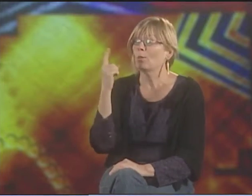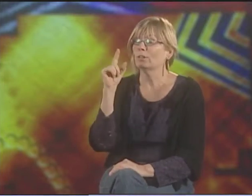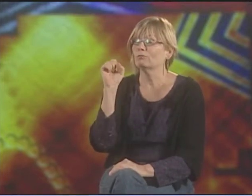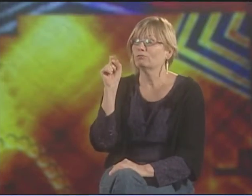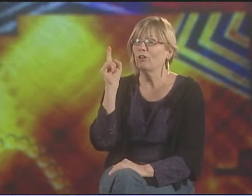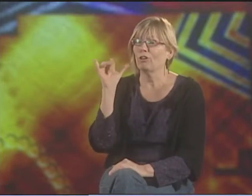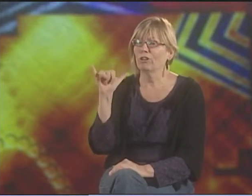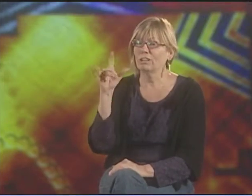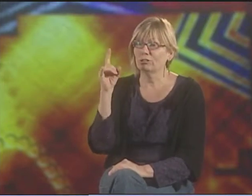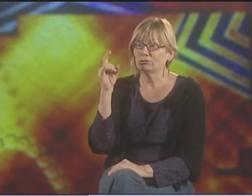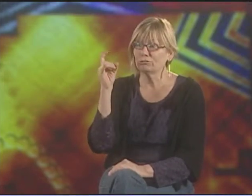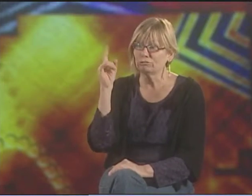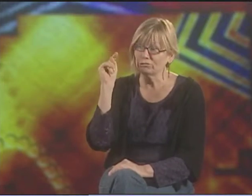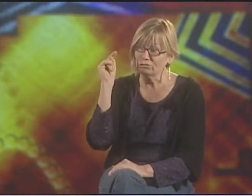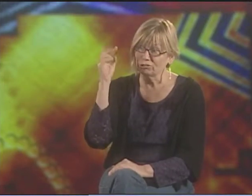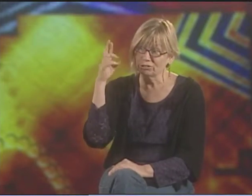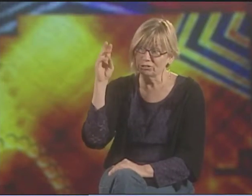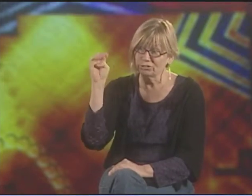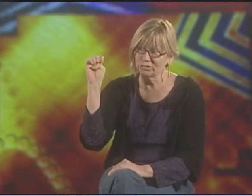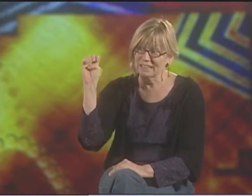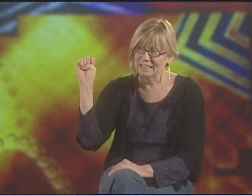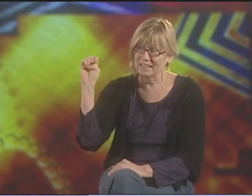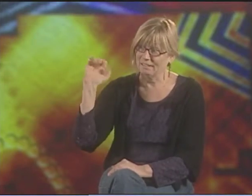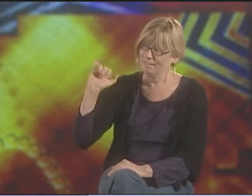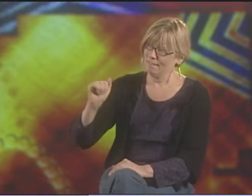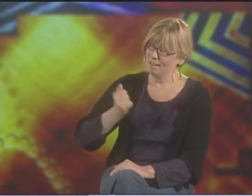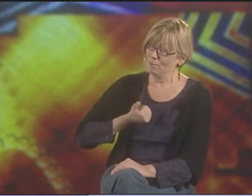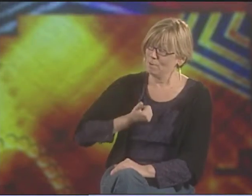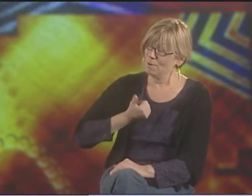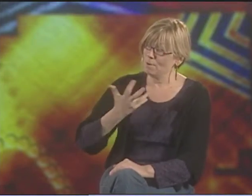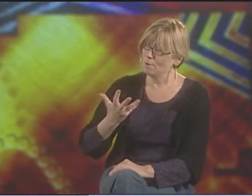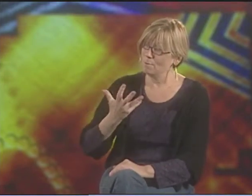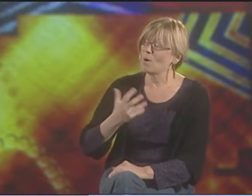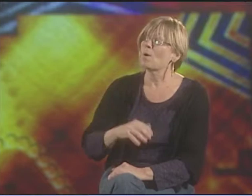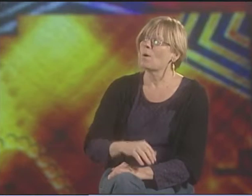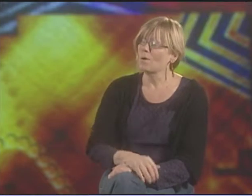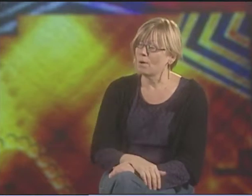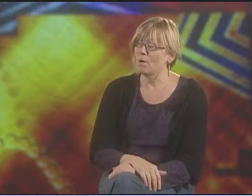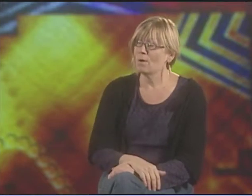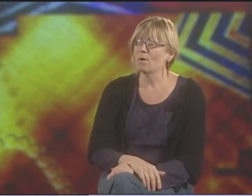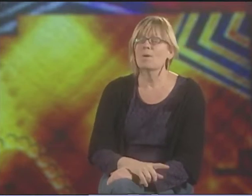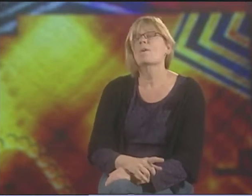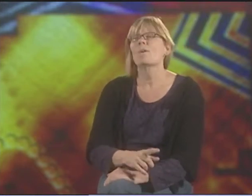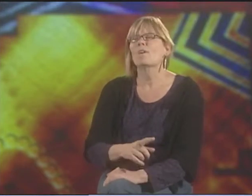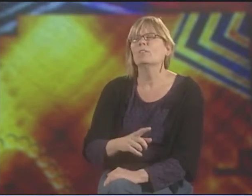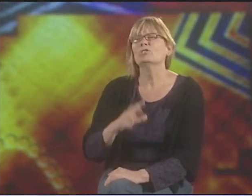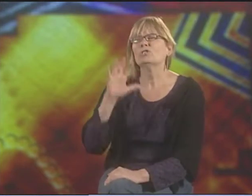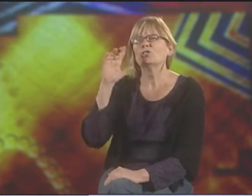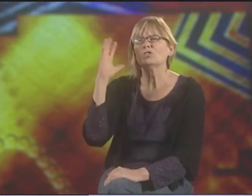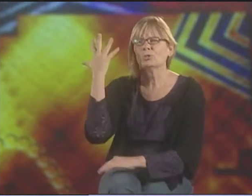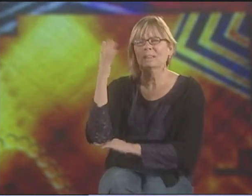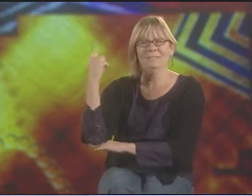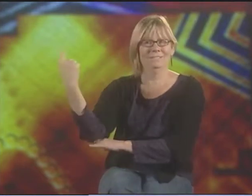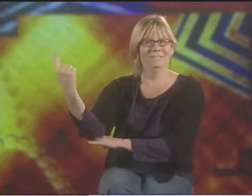"LONE, STURDY TREE." THAT'S A POEM THAT I THINK SHOWS THE RESILIENCE.